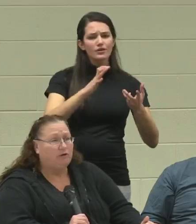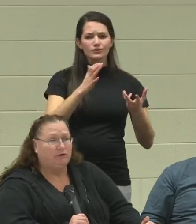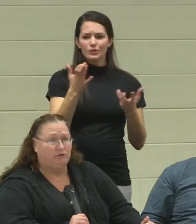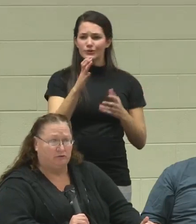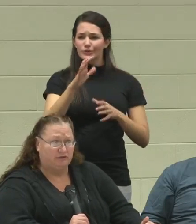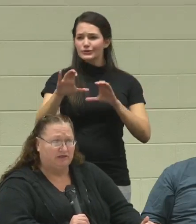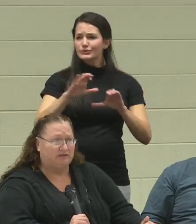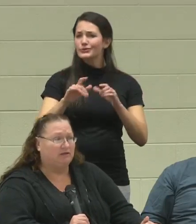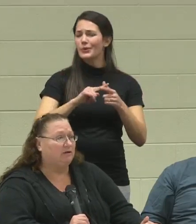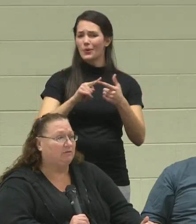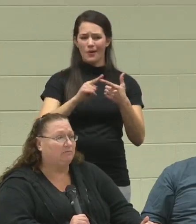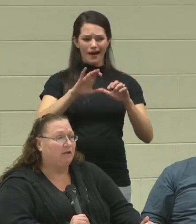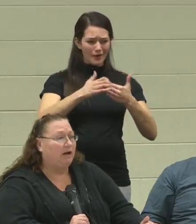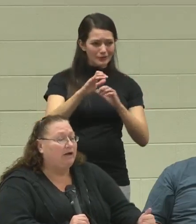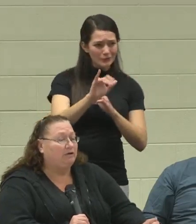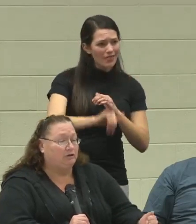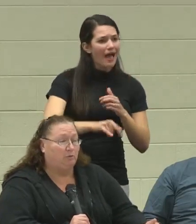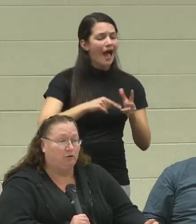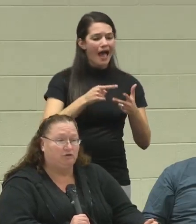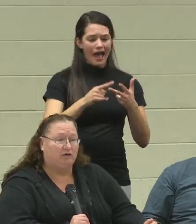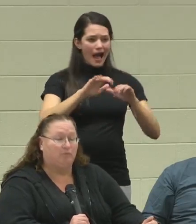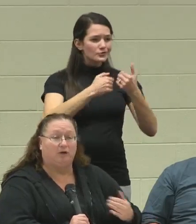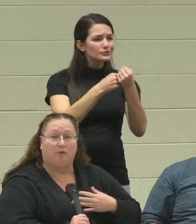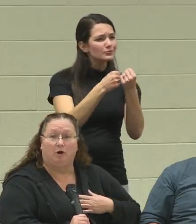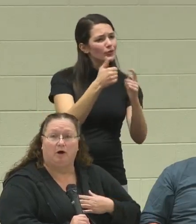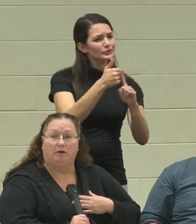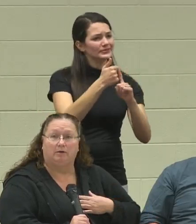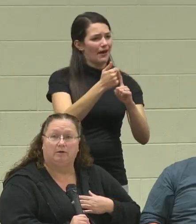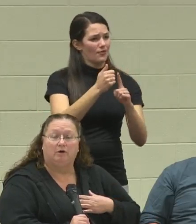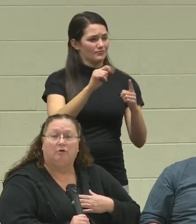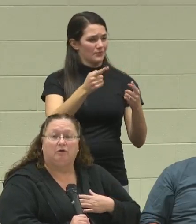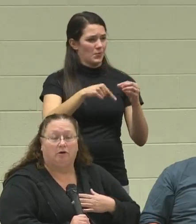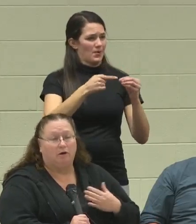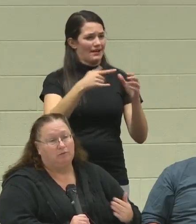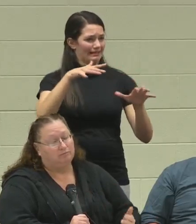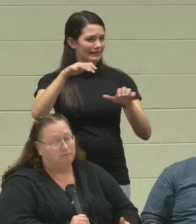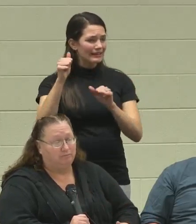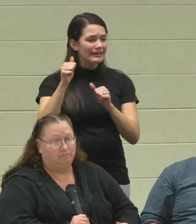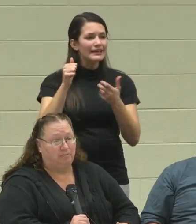How are you going to do this? How are you going to support yourself when I'm gone?